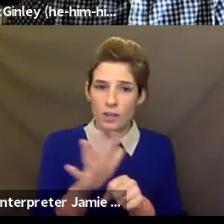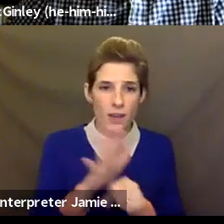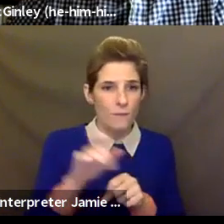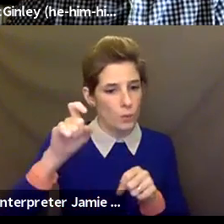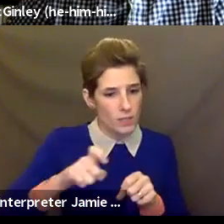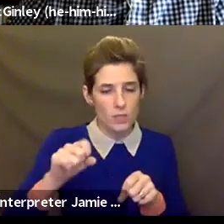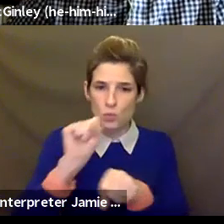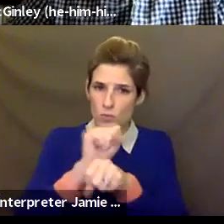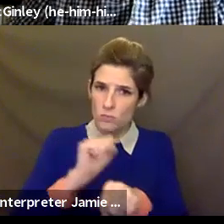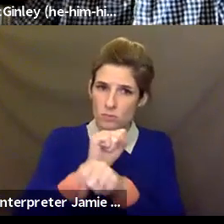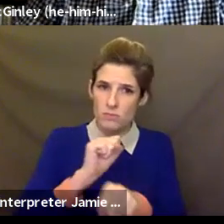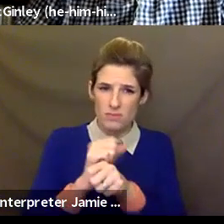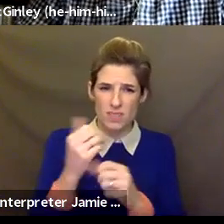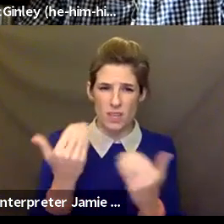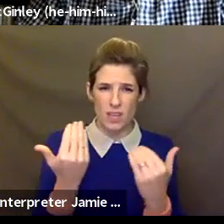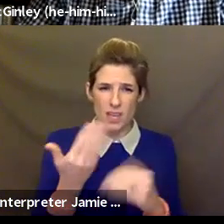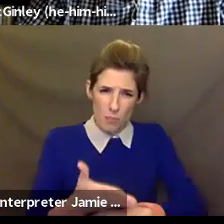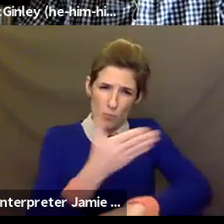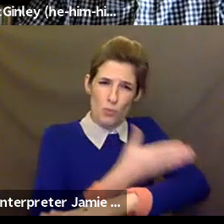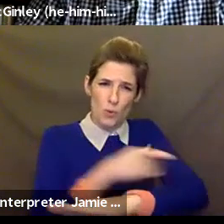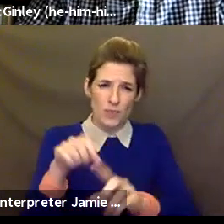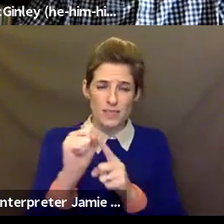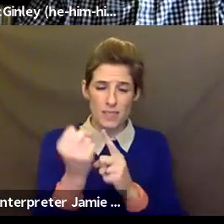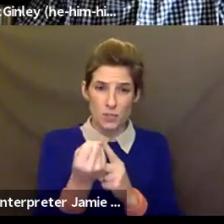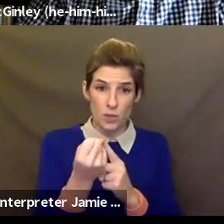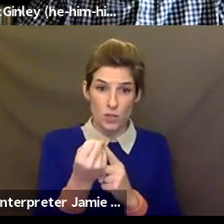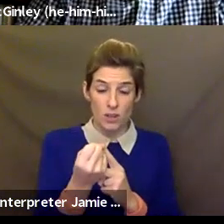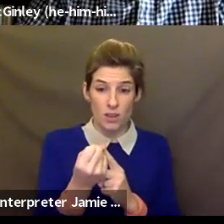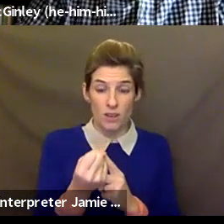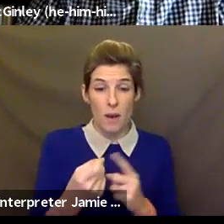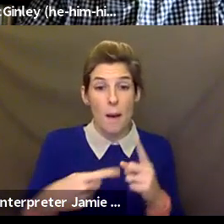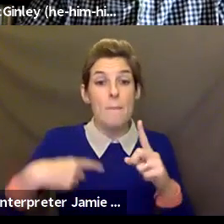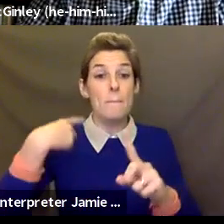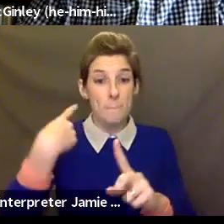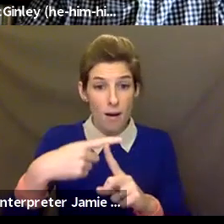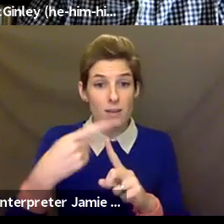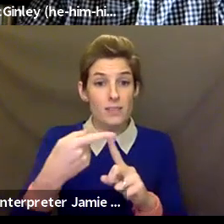been really beautiful about this moment is that we've been able to connect with many people that can't come to New York City or